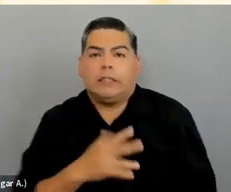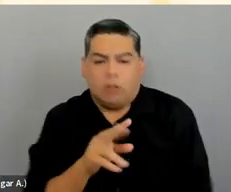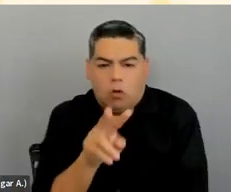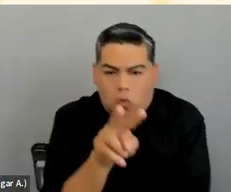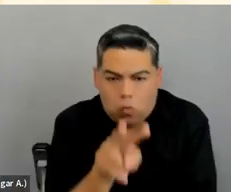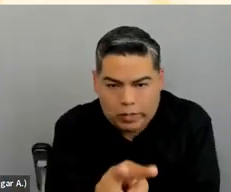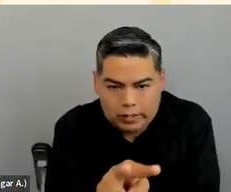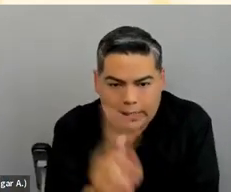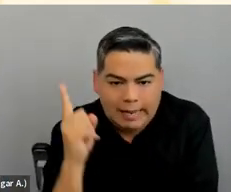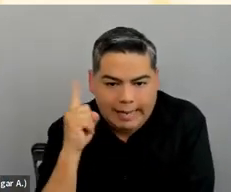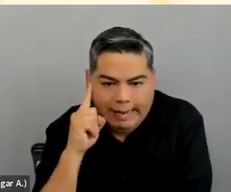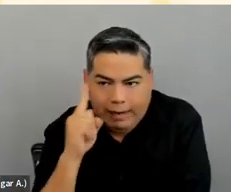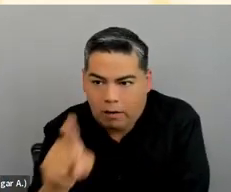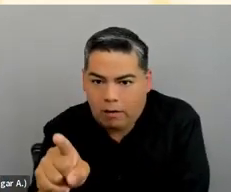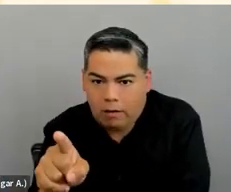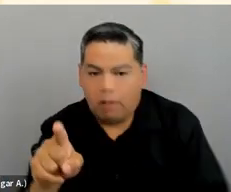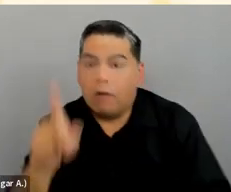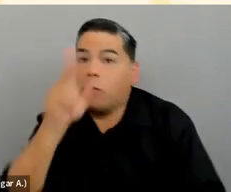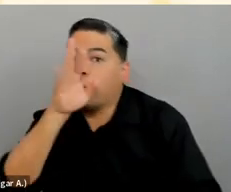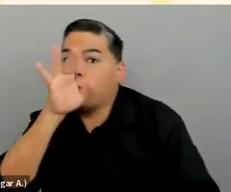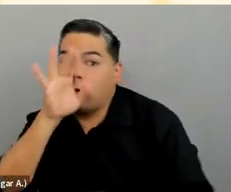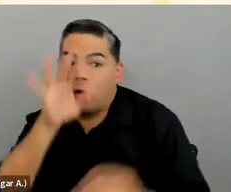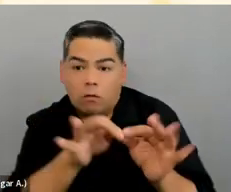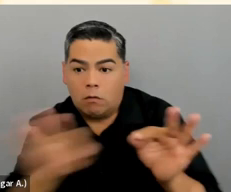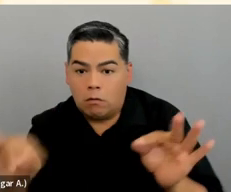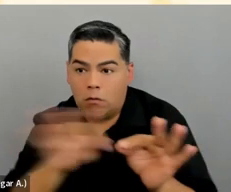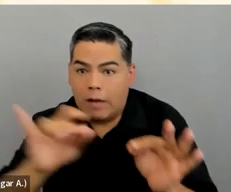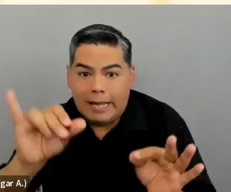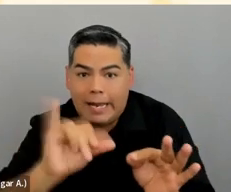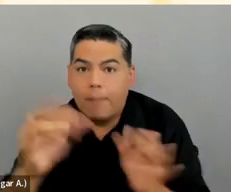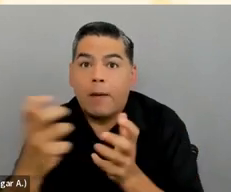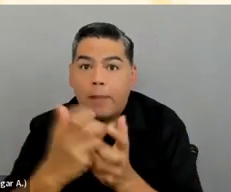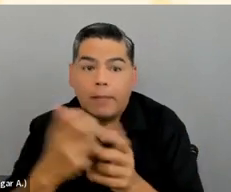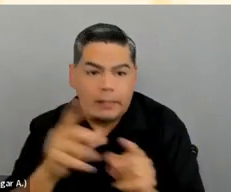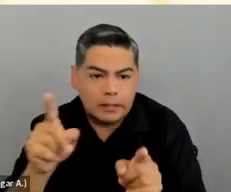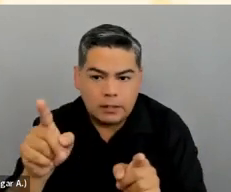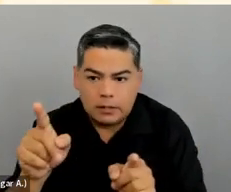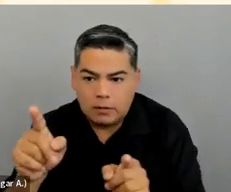or the transcripts to make sure they're accurate to what you've said in any of your recorded content.